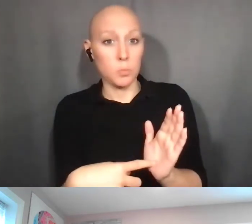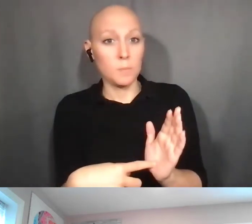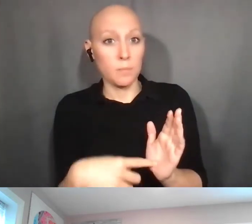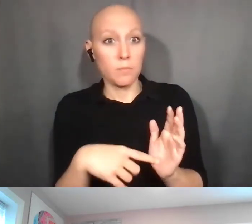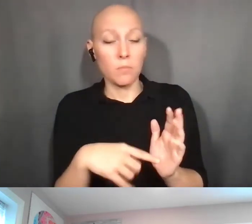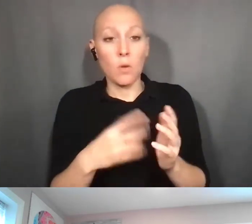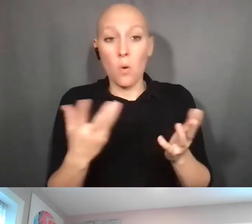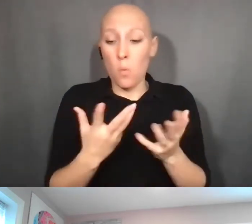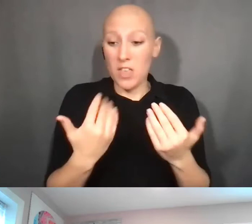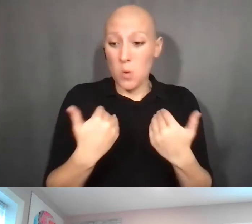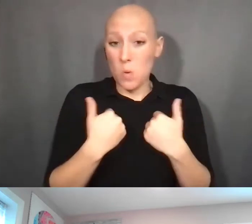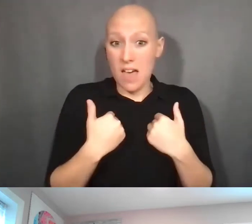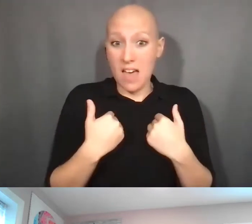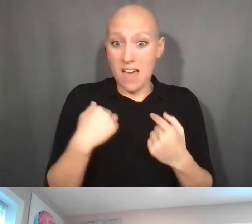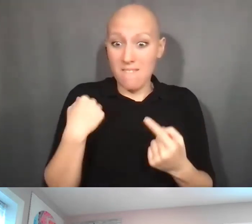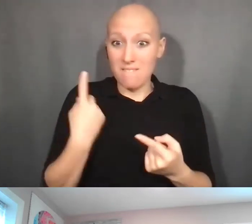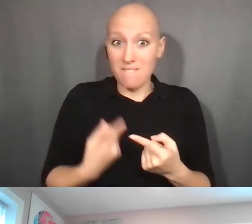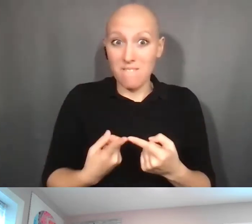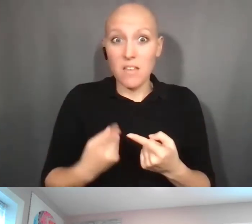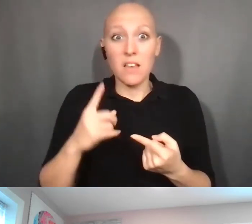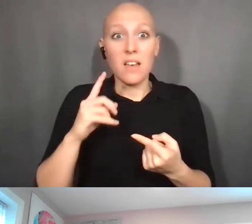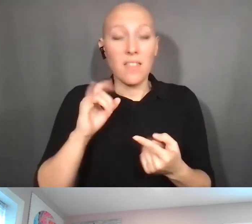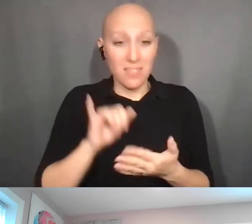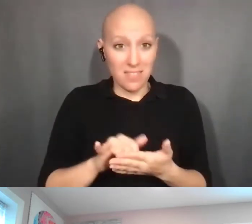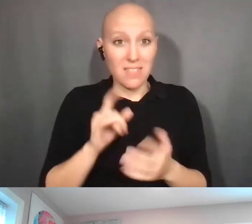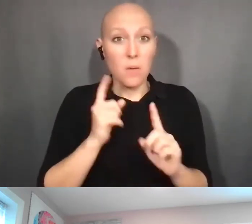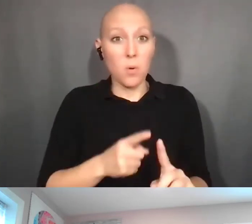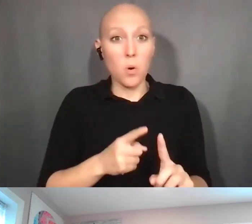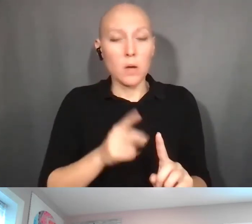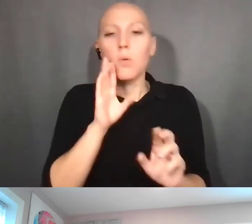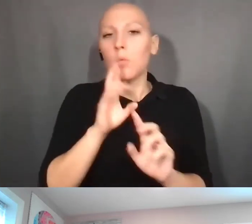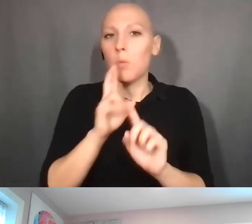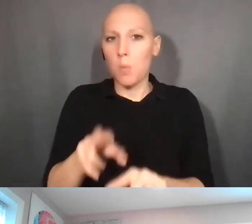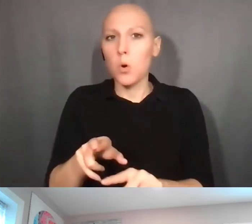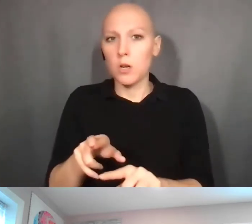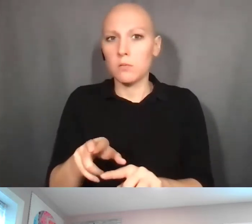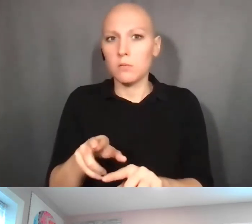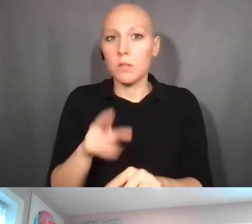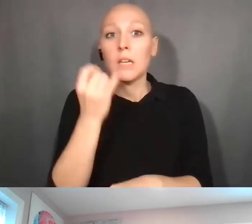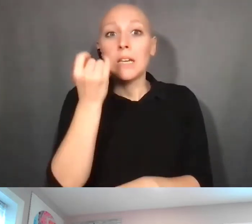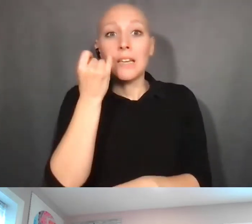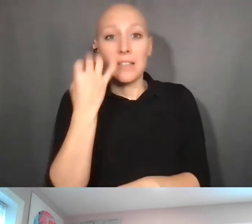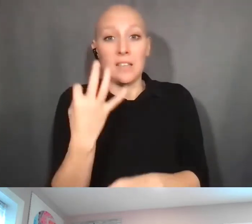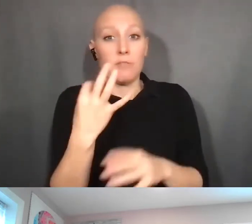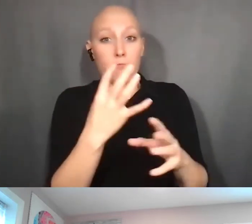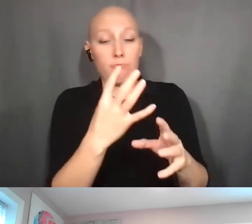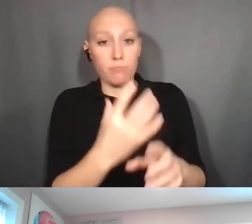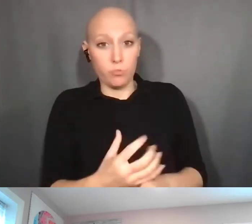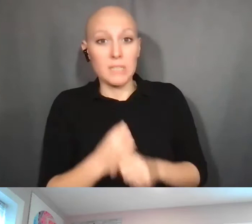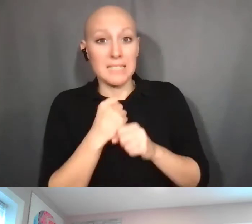Okay. And if you get the competing renewal then you will have at the formal end.